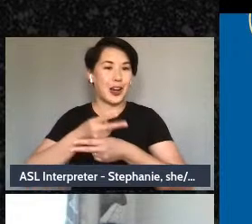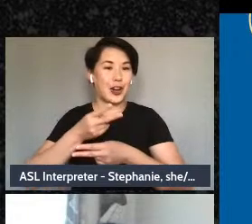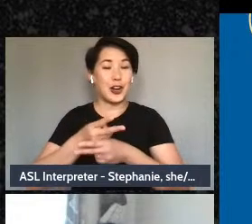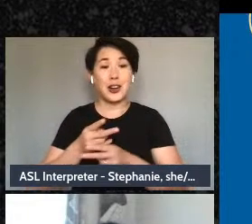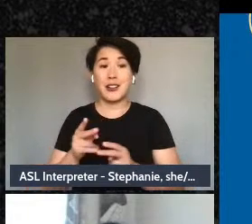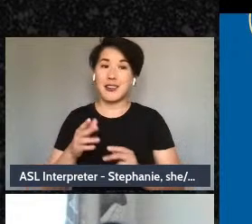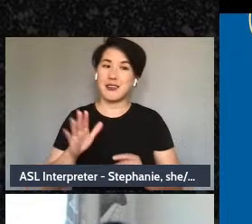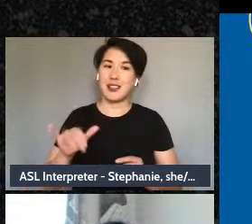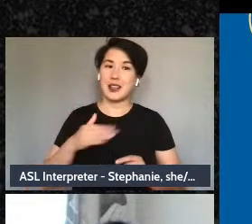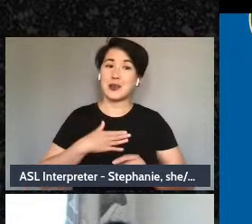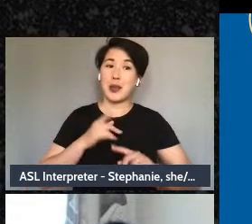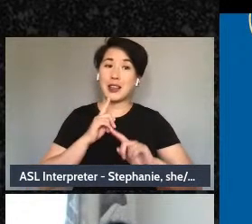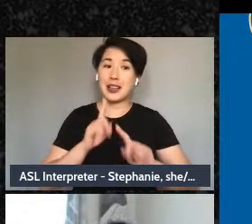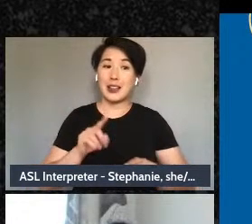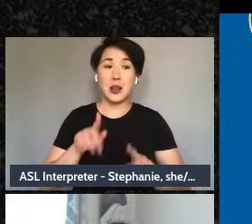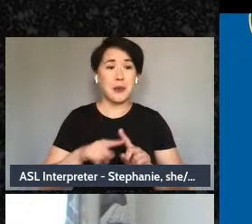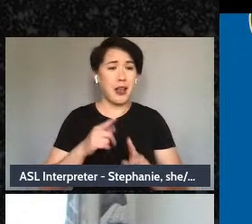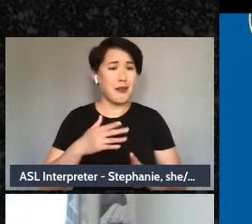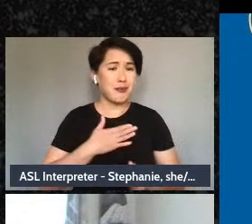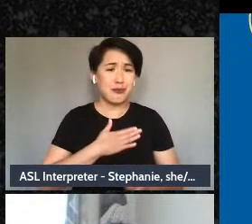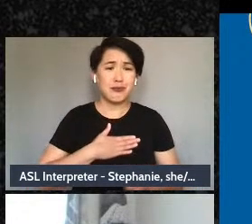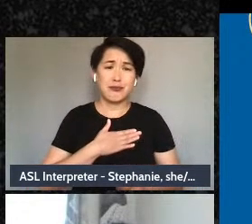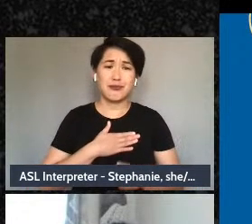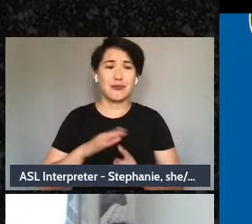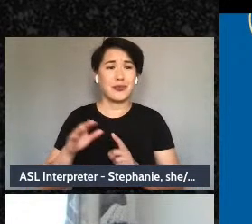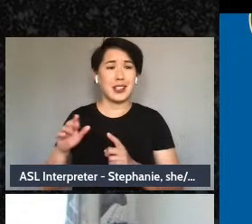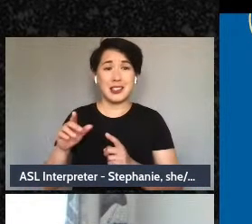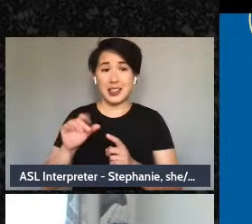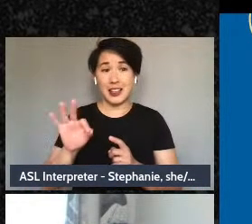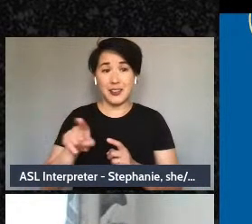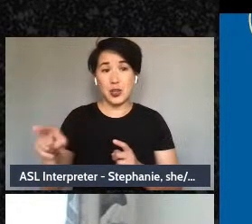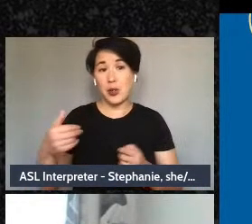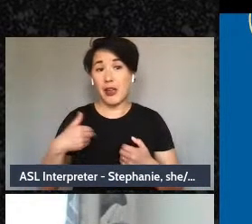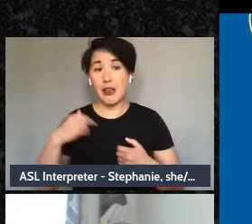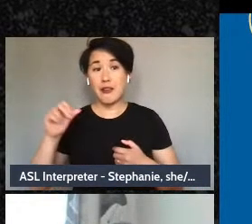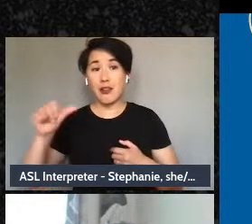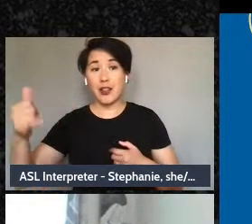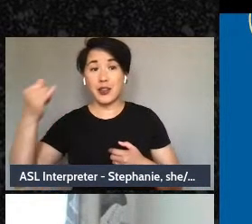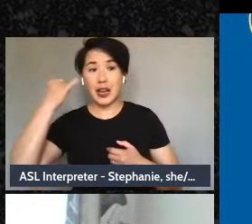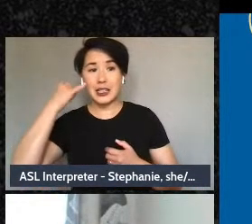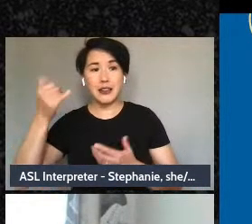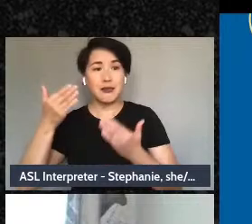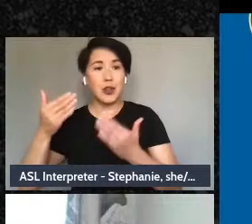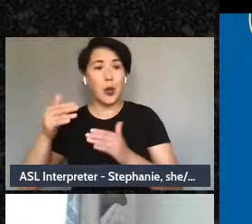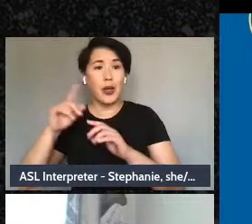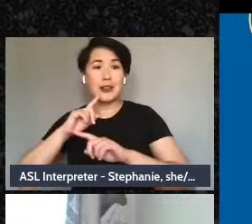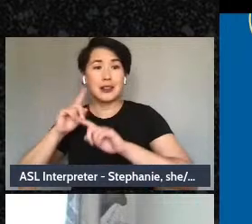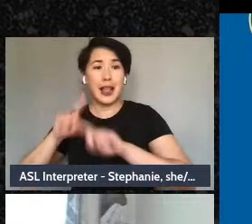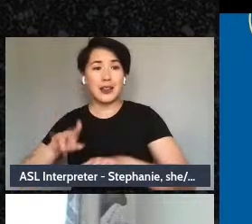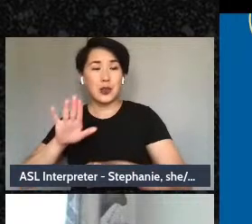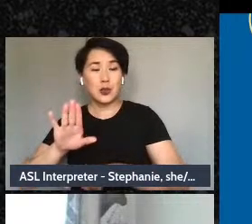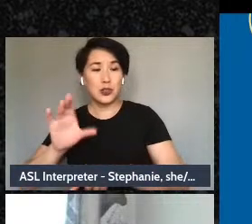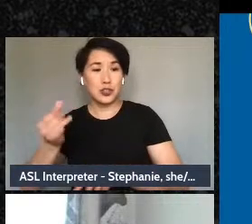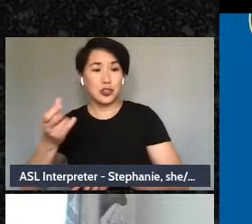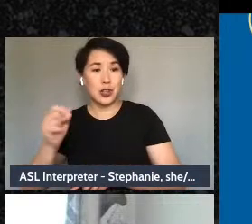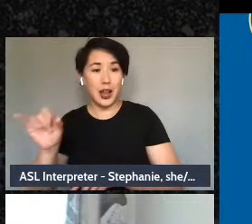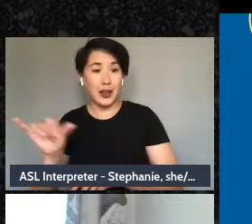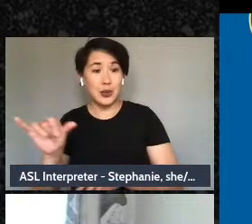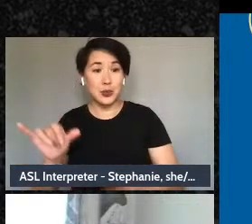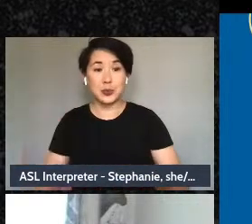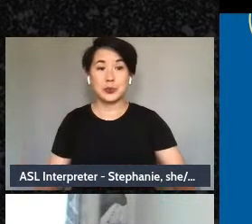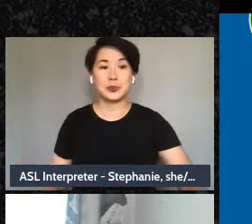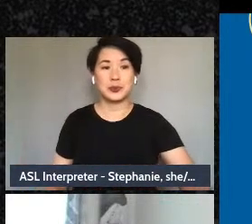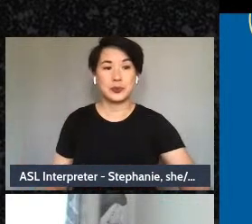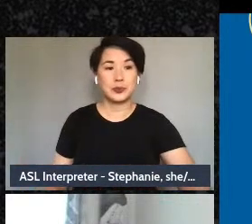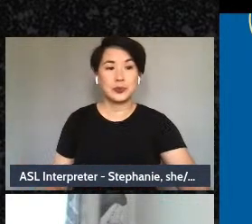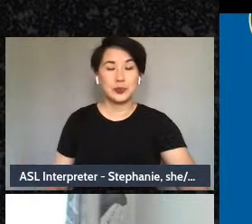free to answer in the chat as well. Yeah, I really like the question that was Ruth asking - what